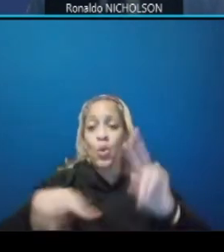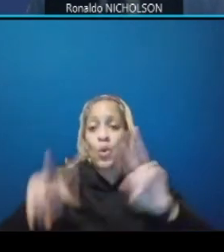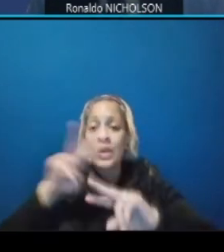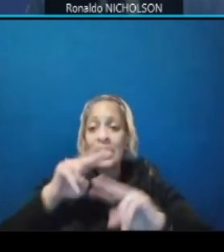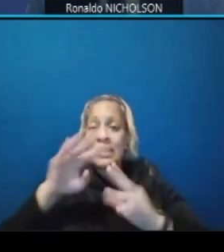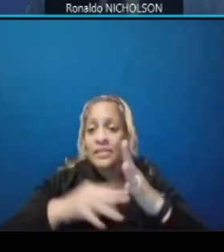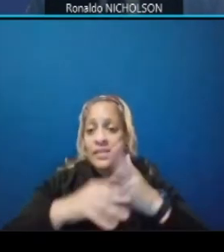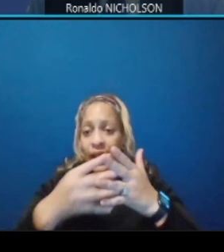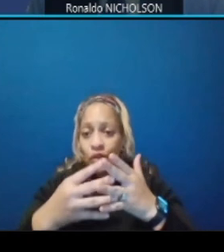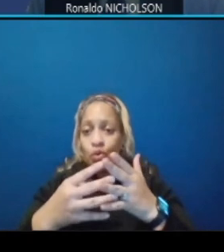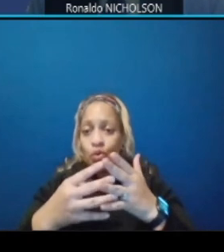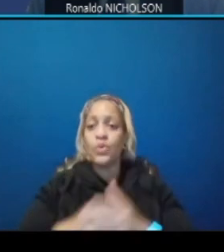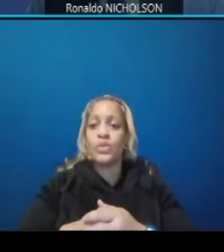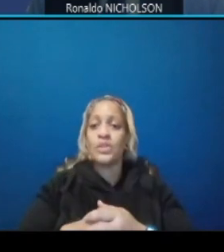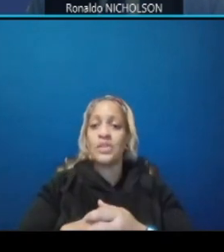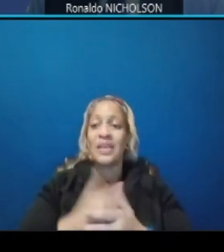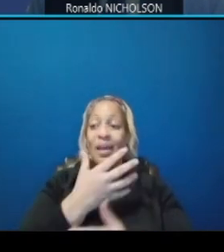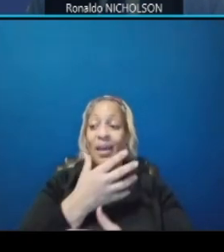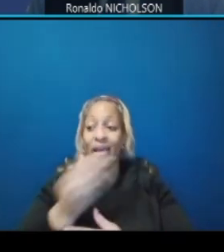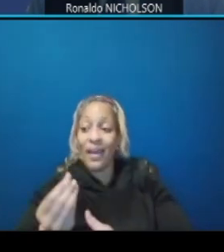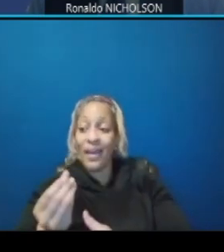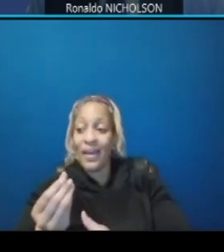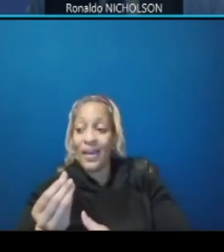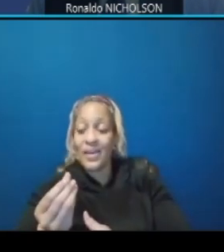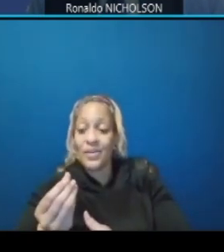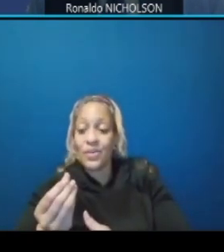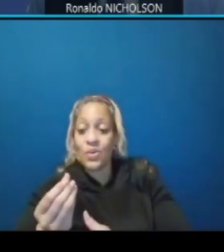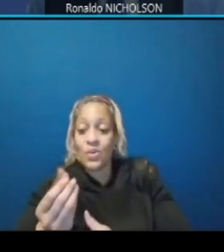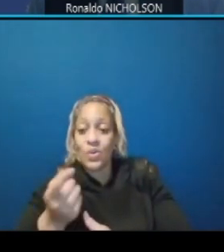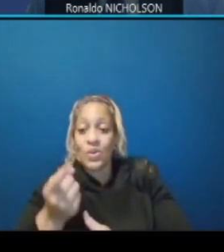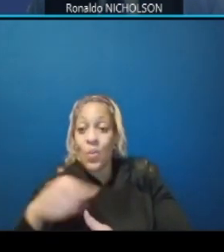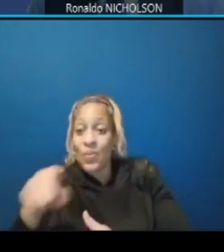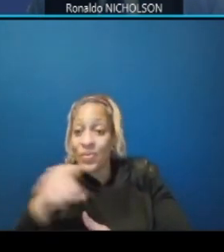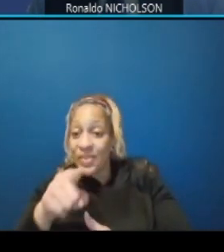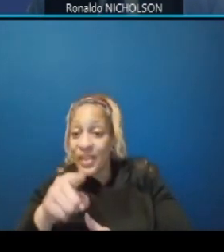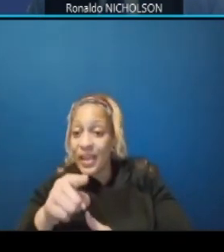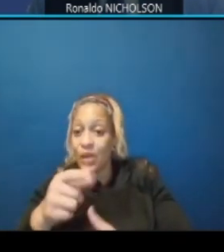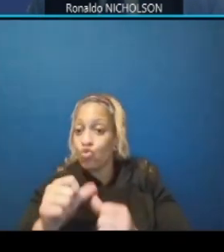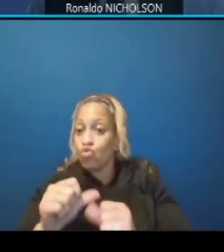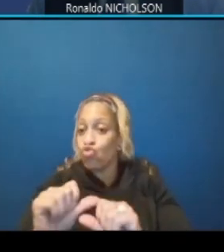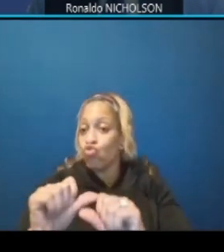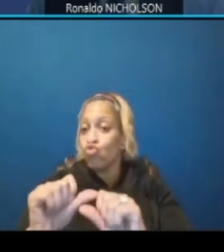and what they would do to complement streetcar once it is completed